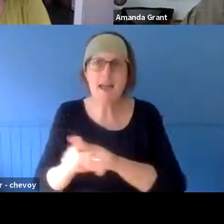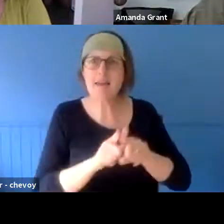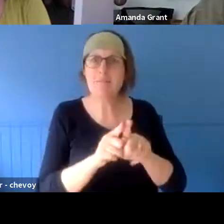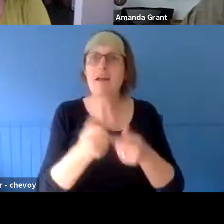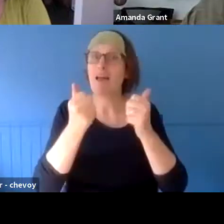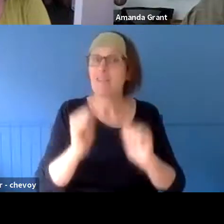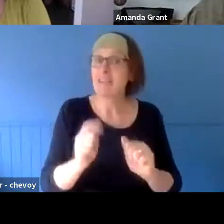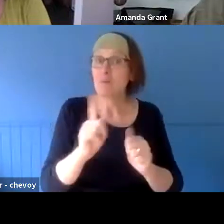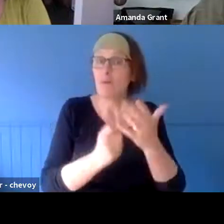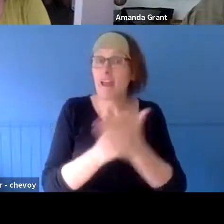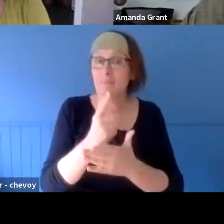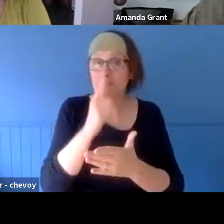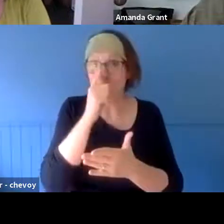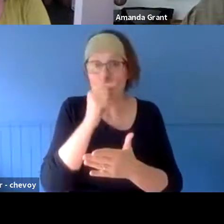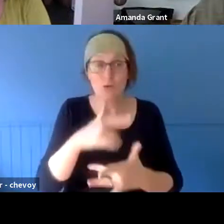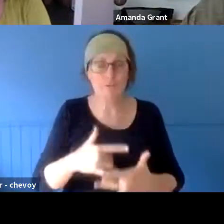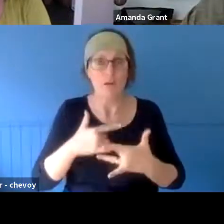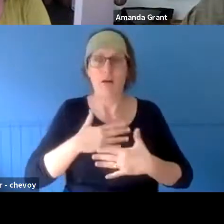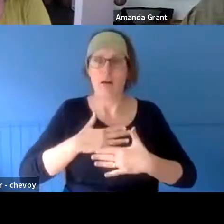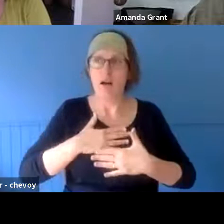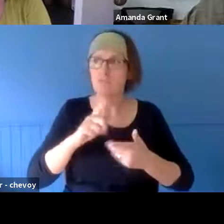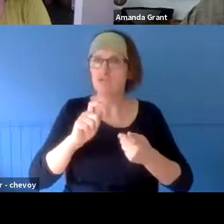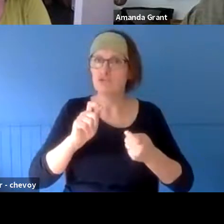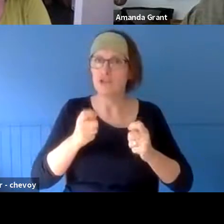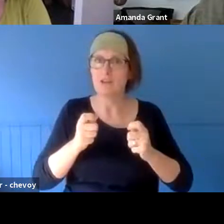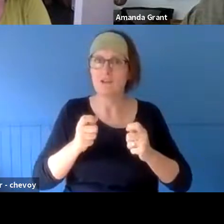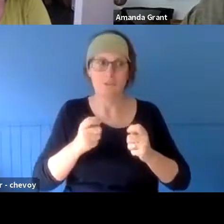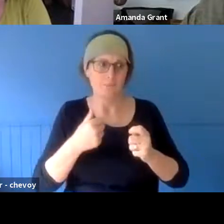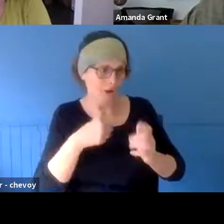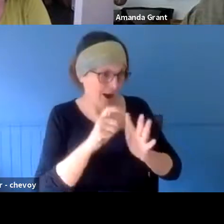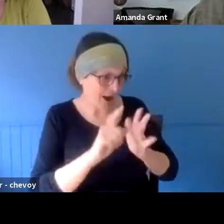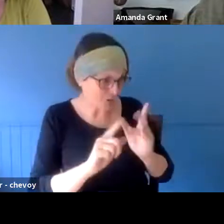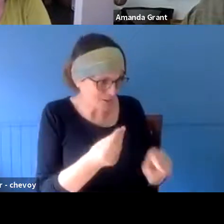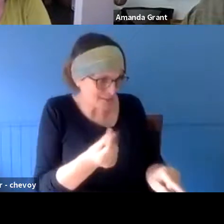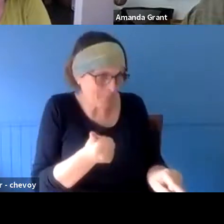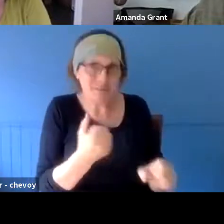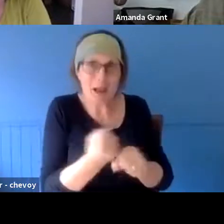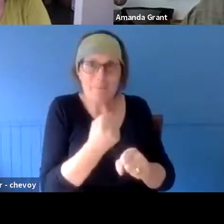of productivity at the very least, the connection to others potentially, and then maybe even some insight into what's going on